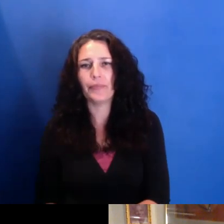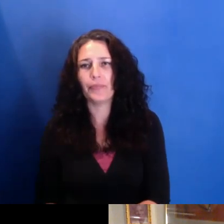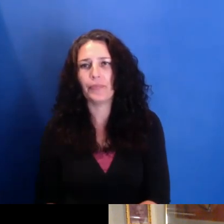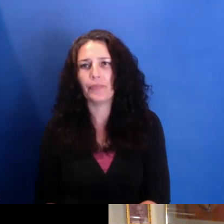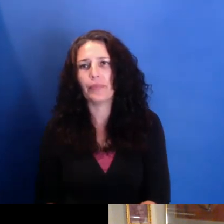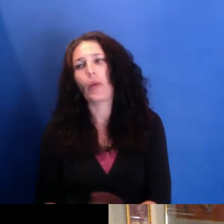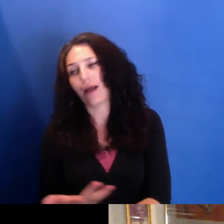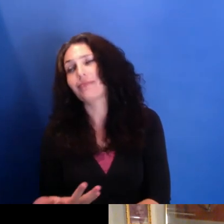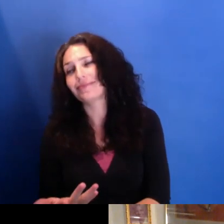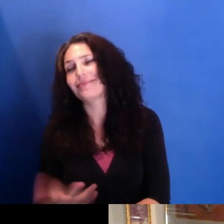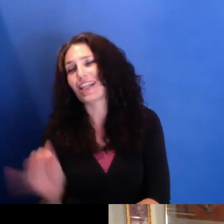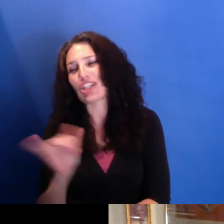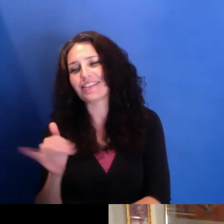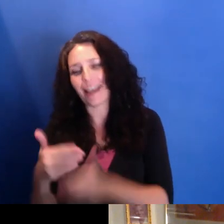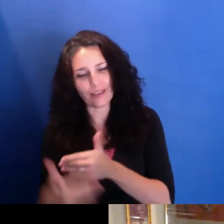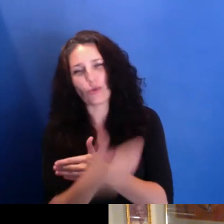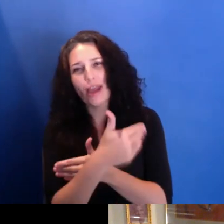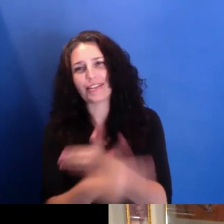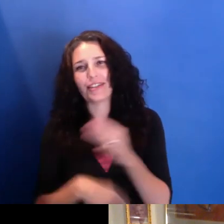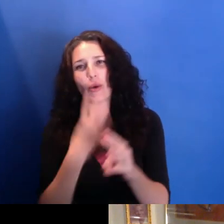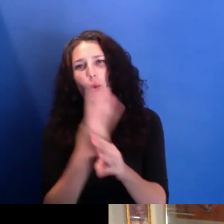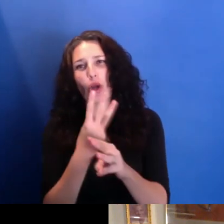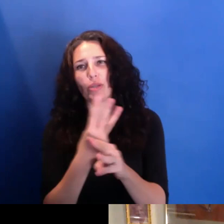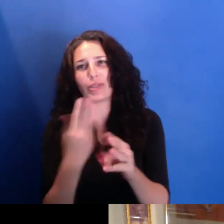it got kind of interrupted by the pandemic,